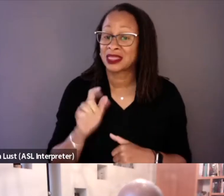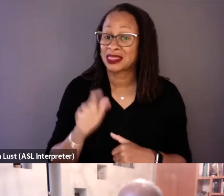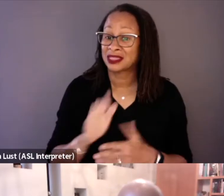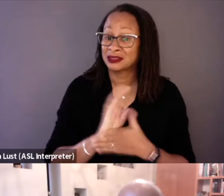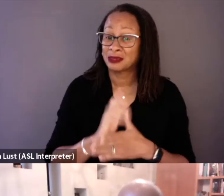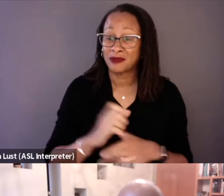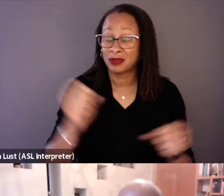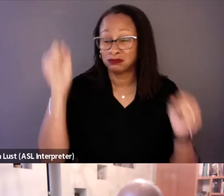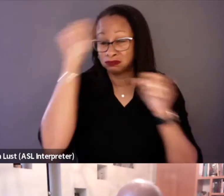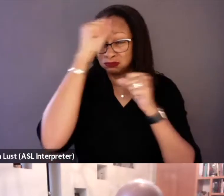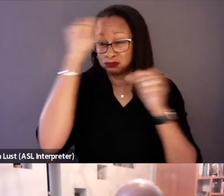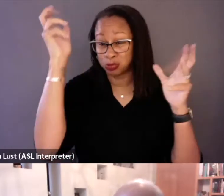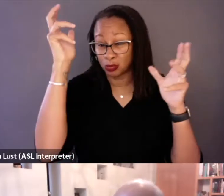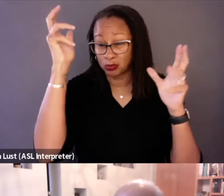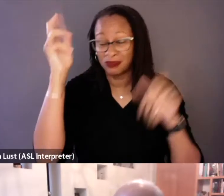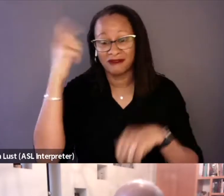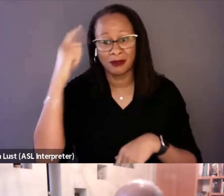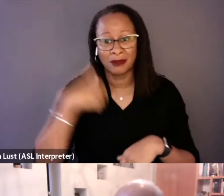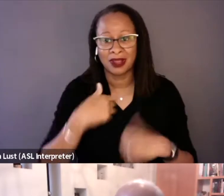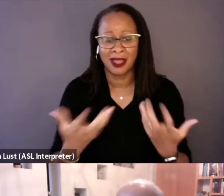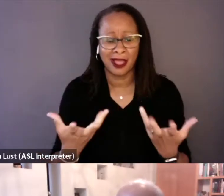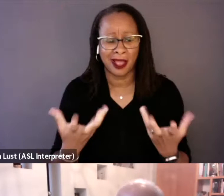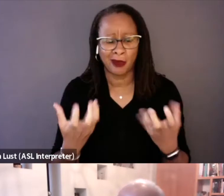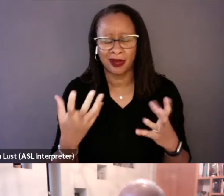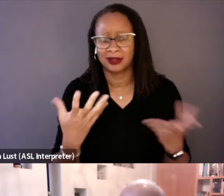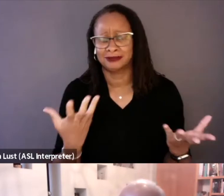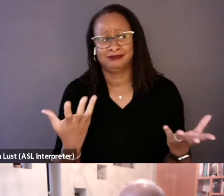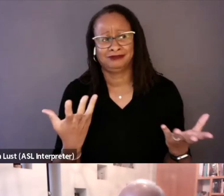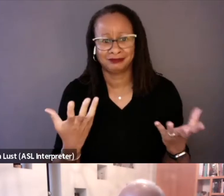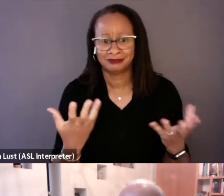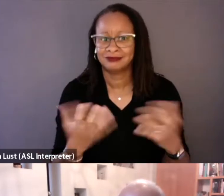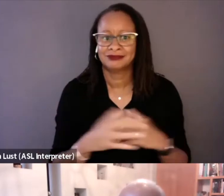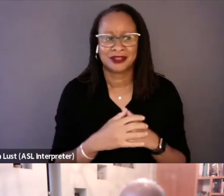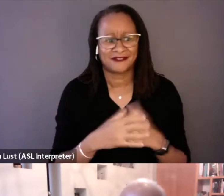And I want to dig into how you pulled this off.